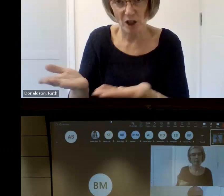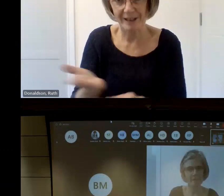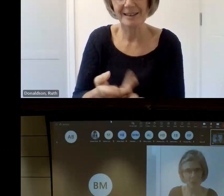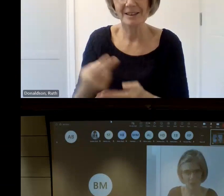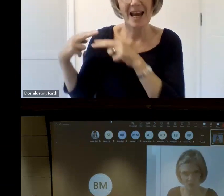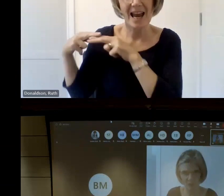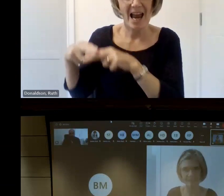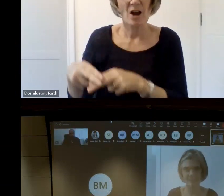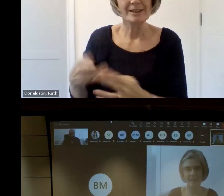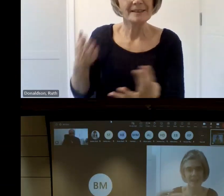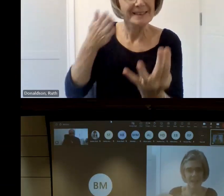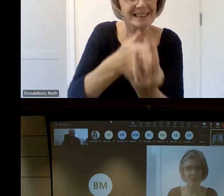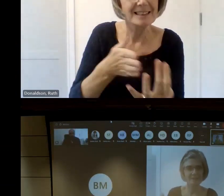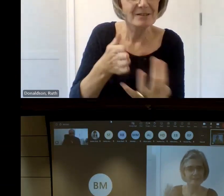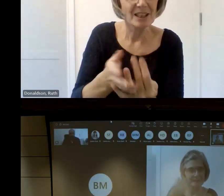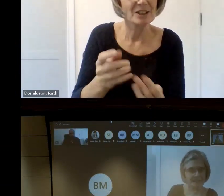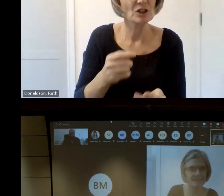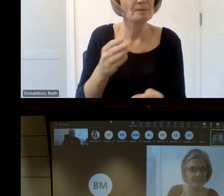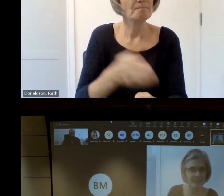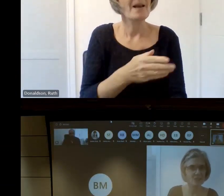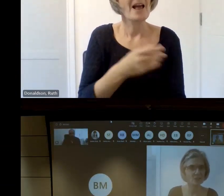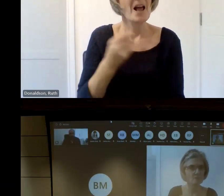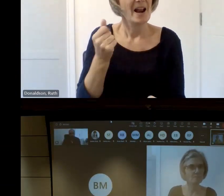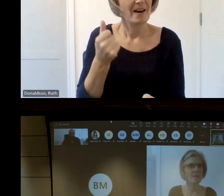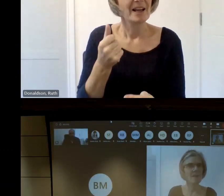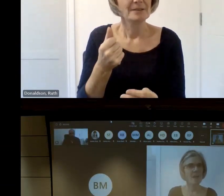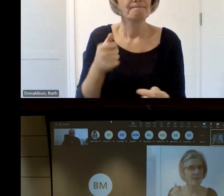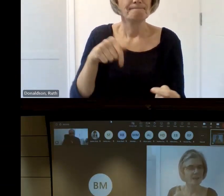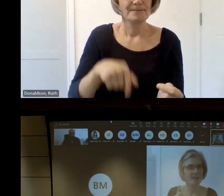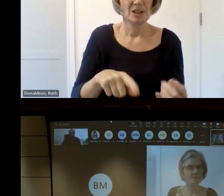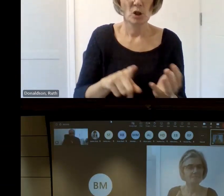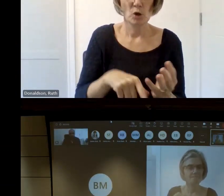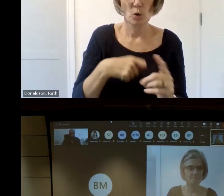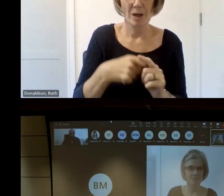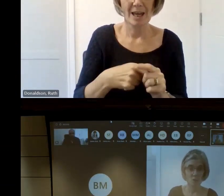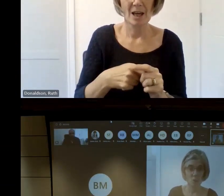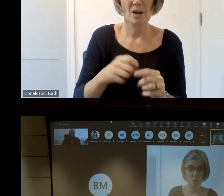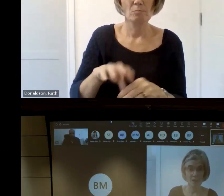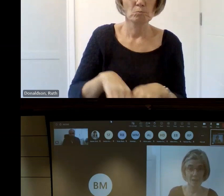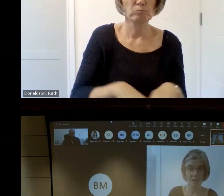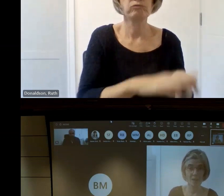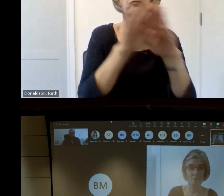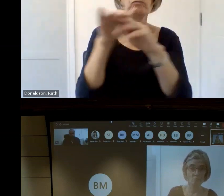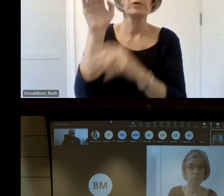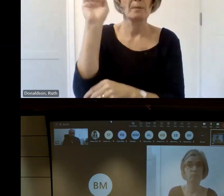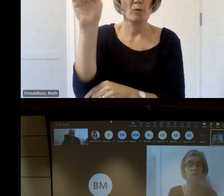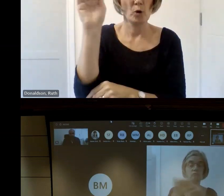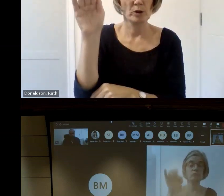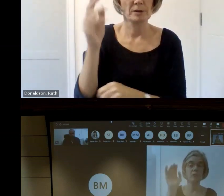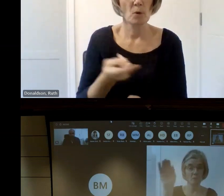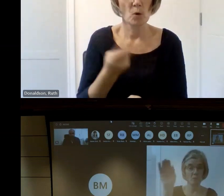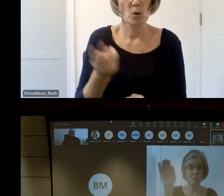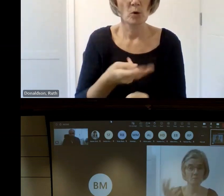and social prescribing both here in the UK and fer field and finally we've got an S Bal who's